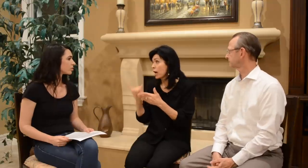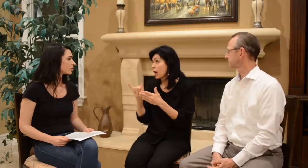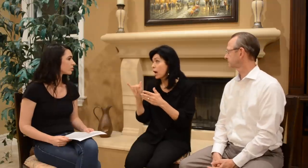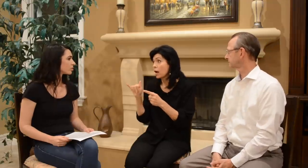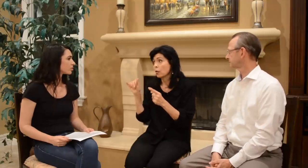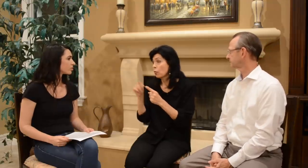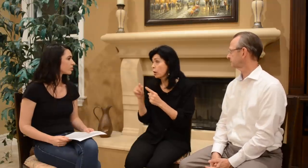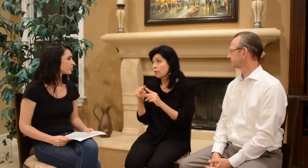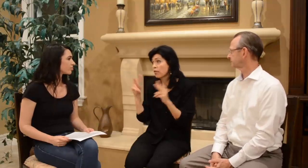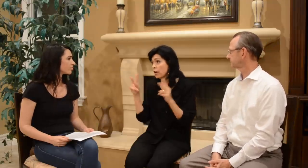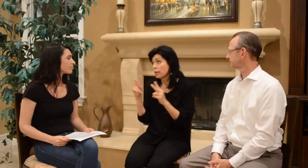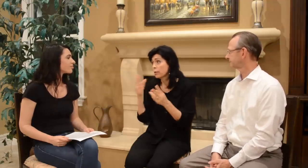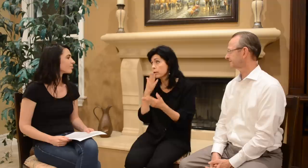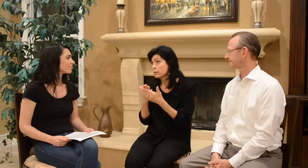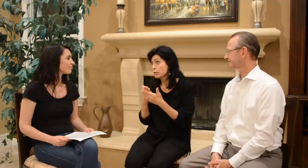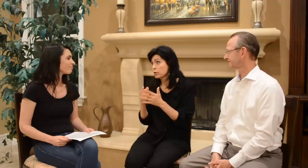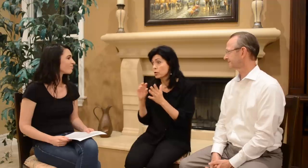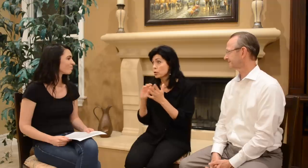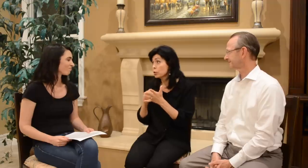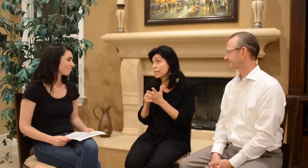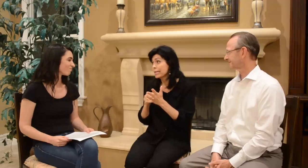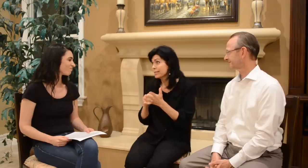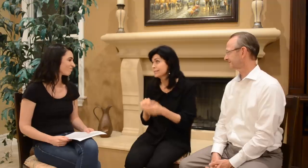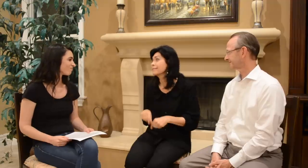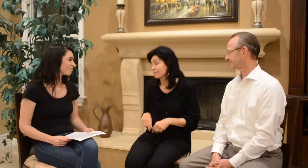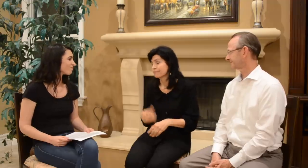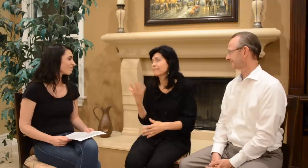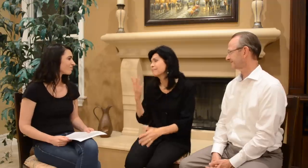You learned that word very good- cookie!